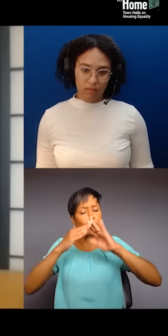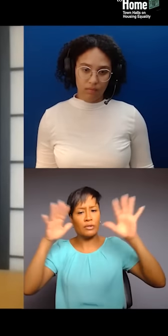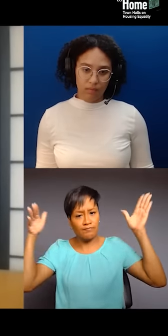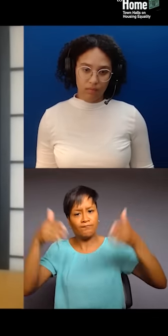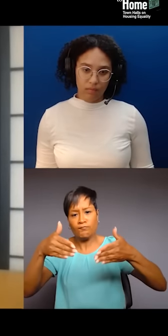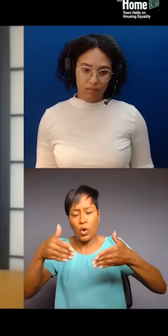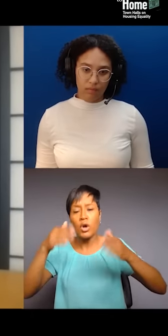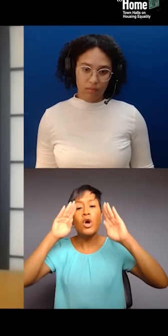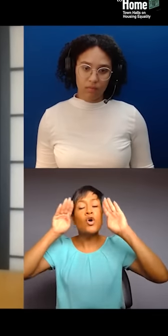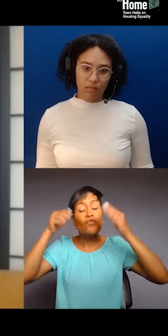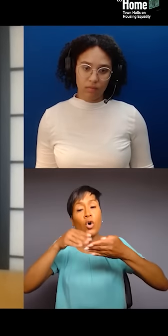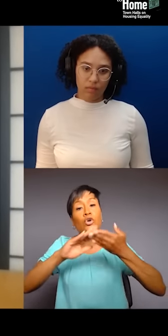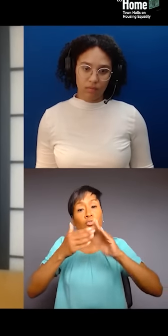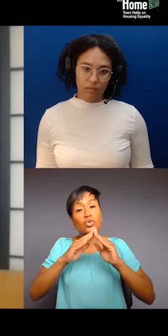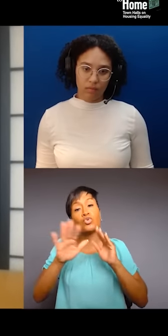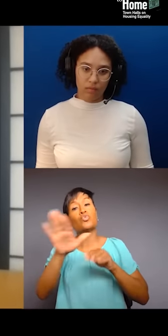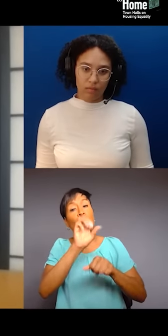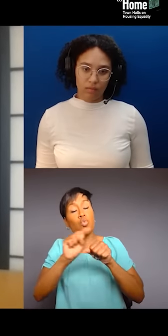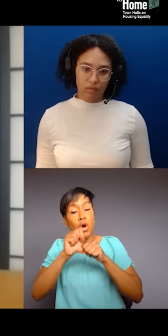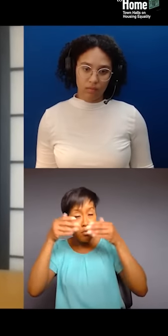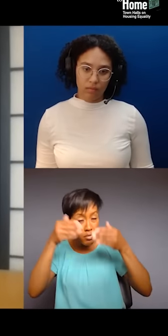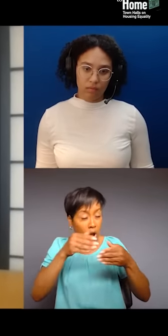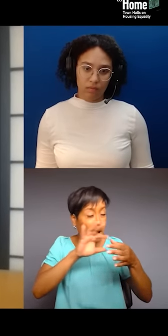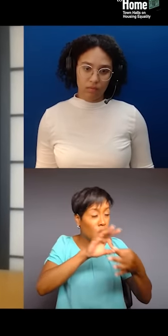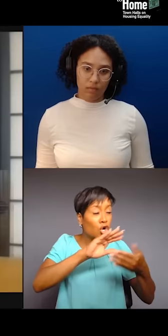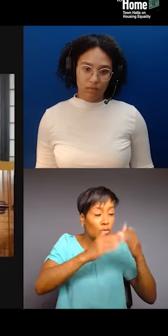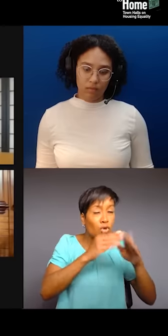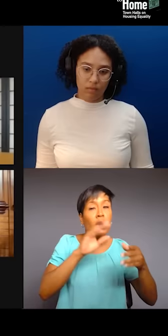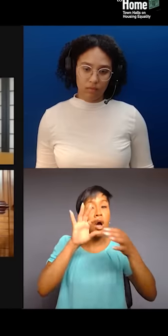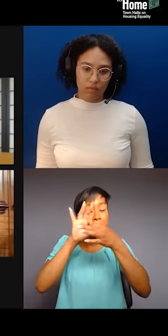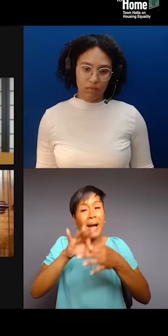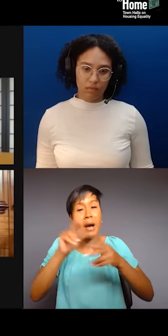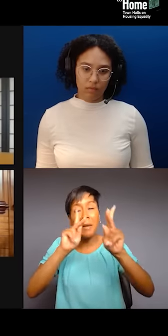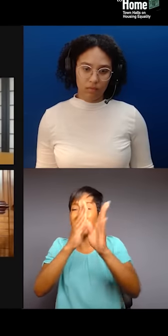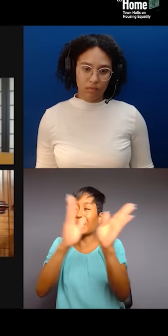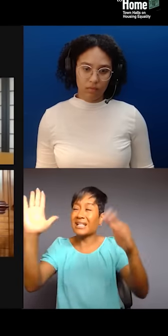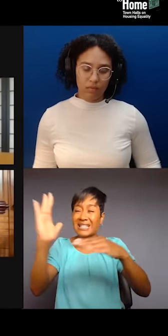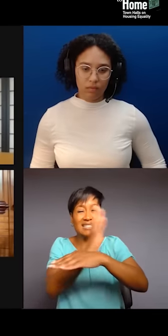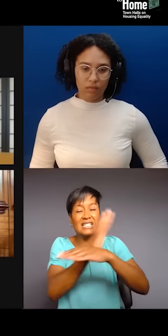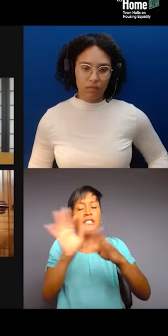that is about diaspora, then that's a good thing. Again, when it starts to become about you, that's when you've realize that you're, you know,